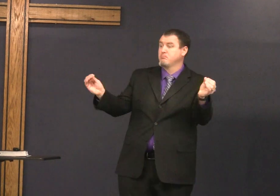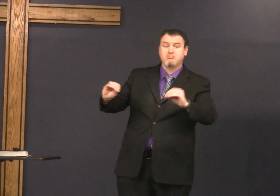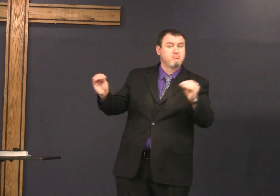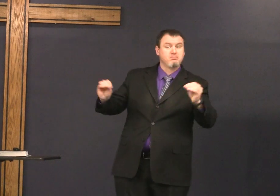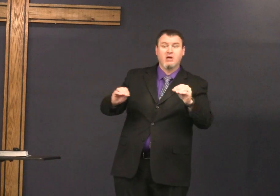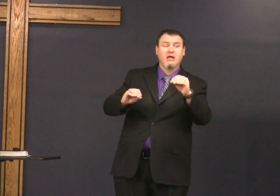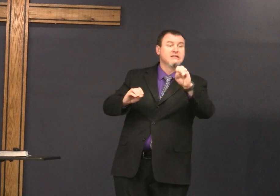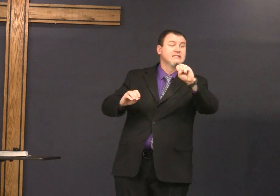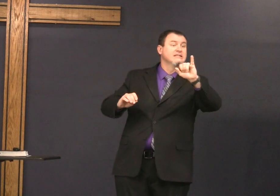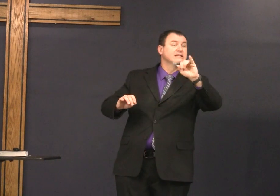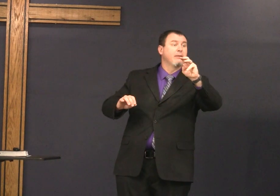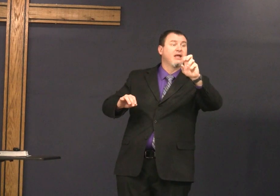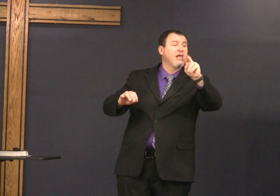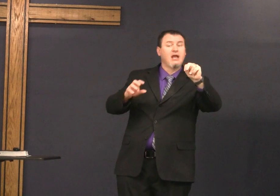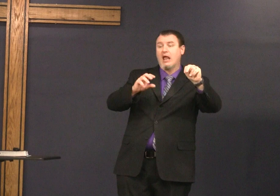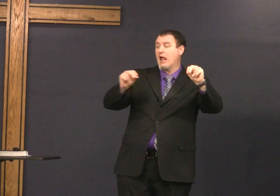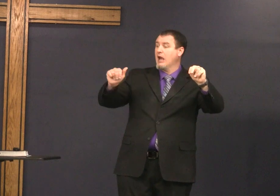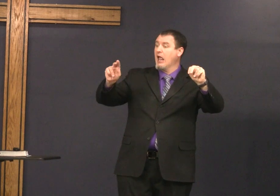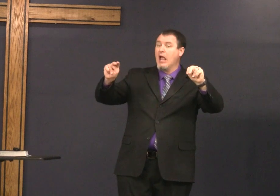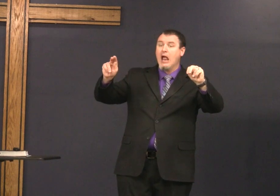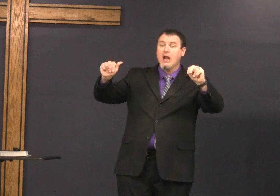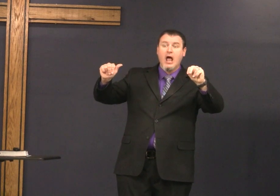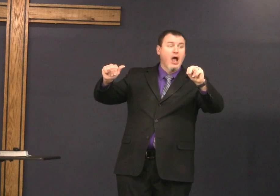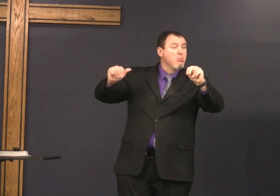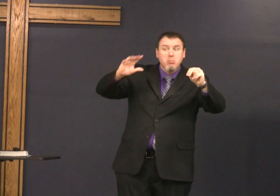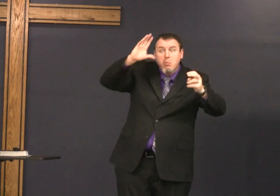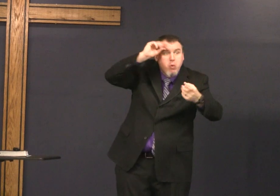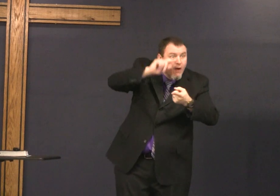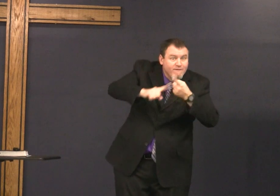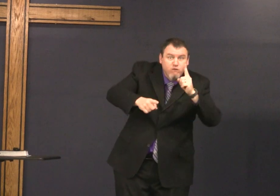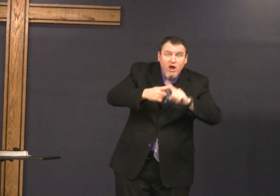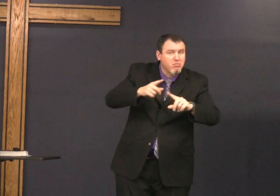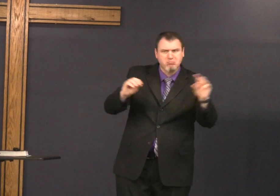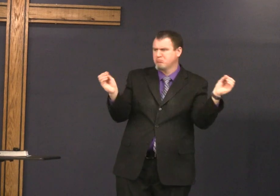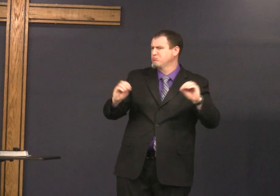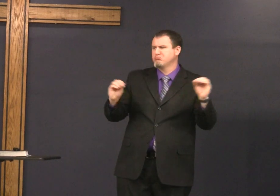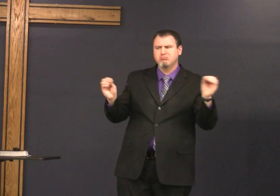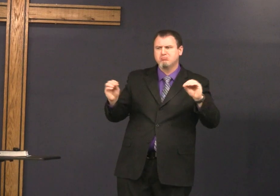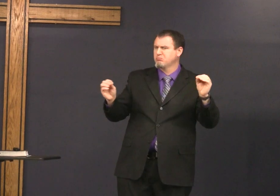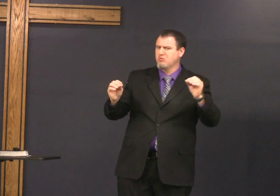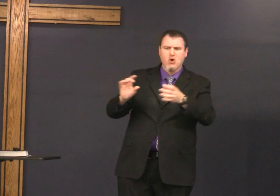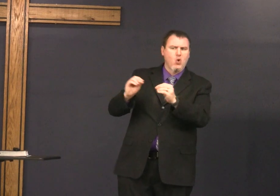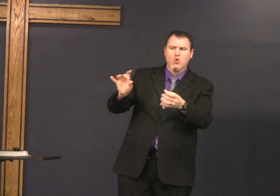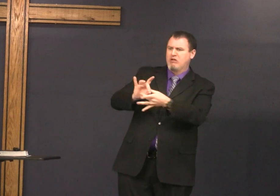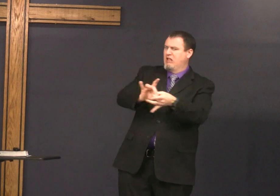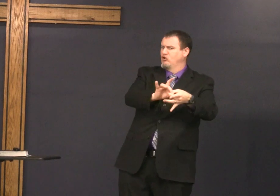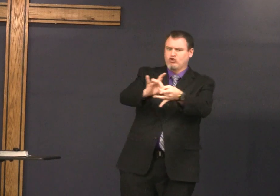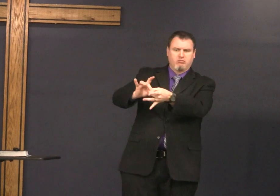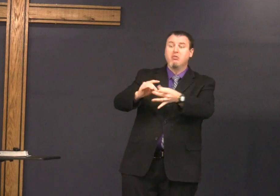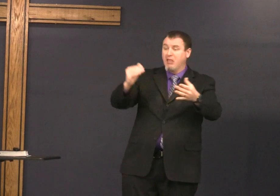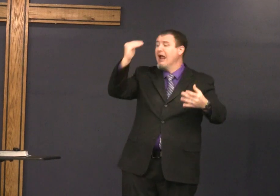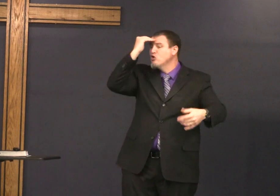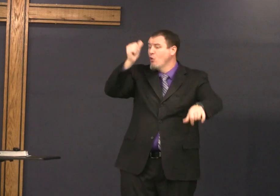there was no relationship between Simeon and Anna they weren't boyfriend girlfriend there was